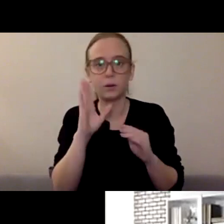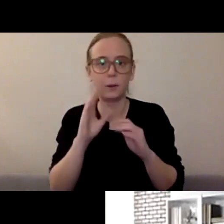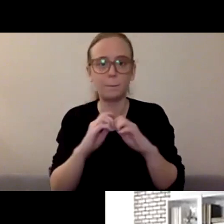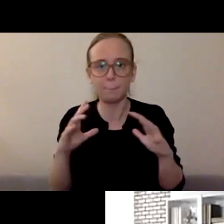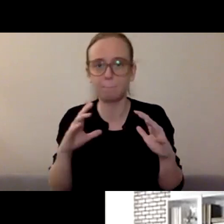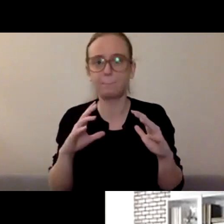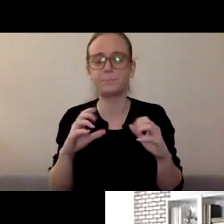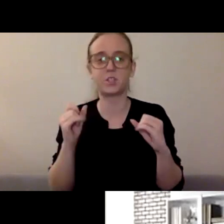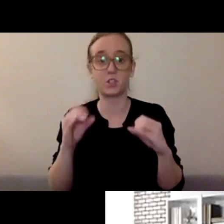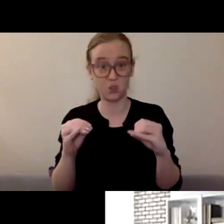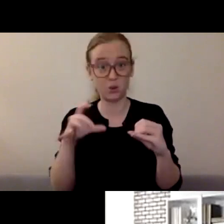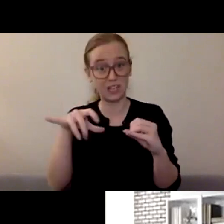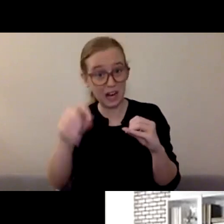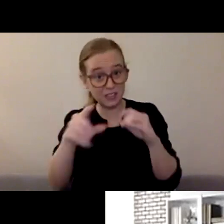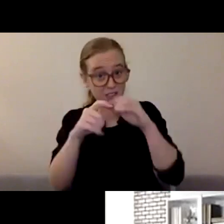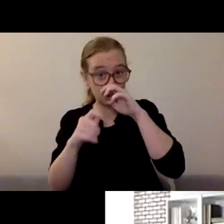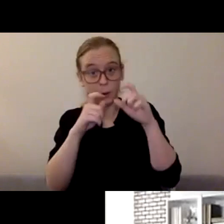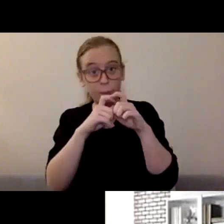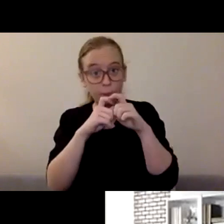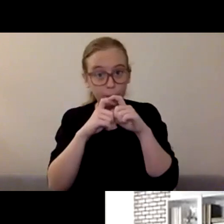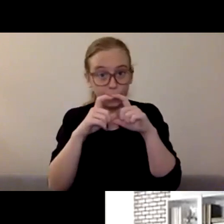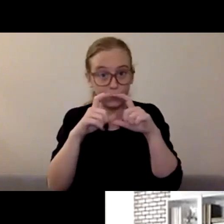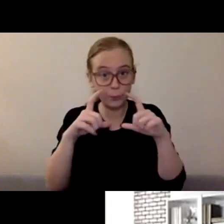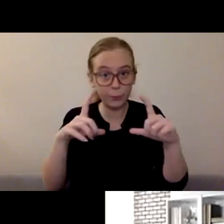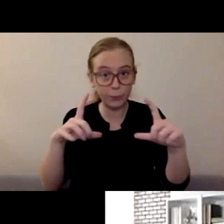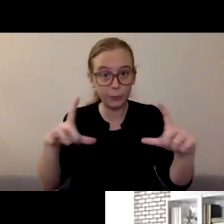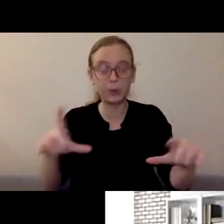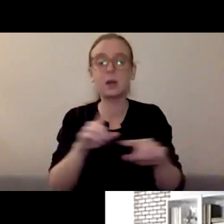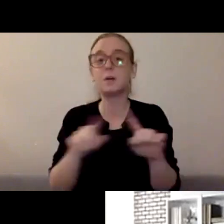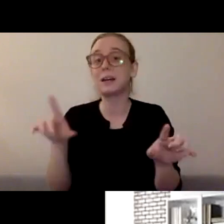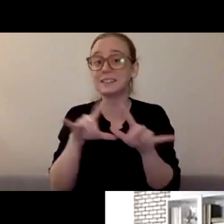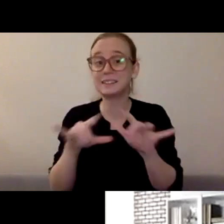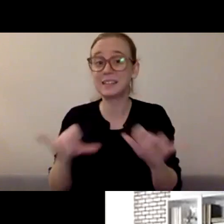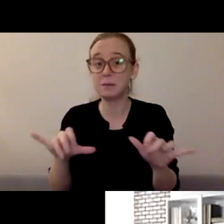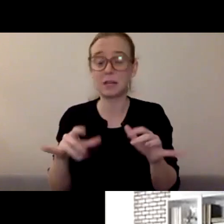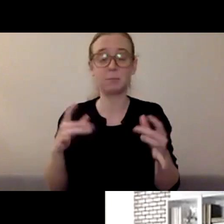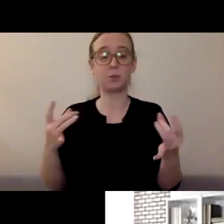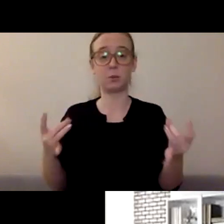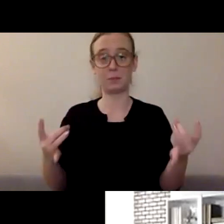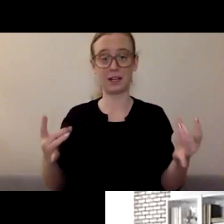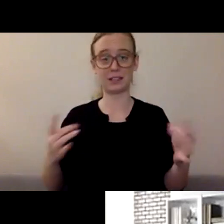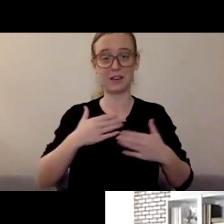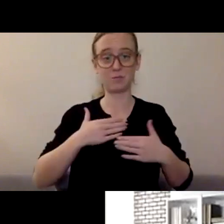And so I just think that's... It doesn't have to be prescriptive. Meditation can be...